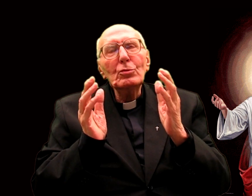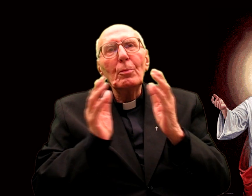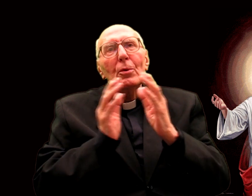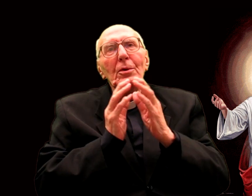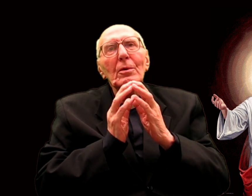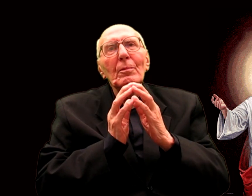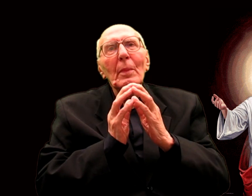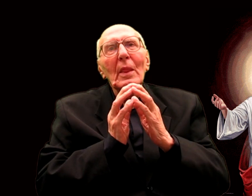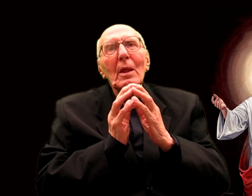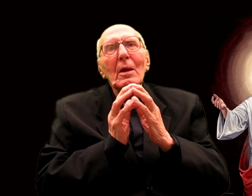SECOND POINT: